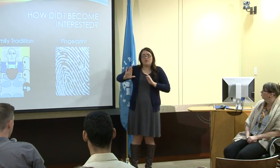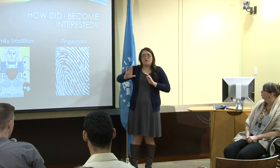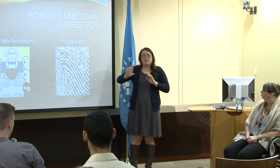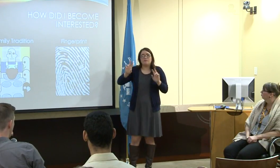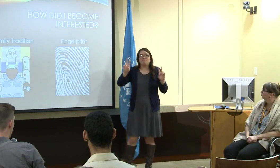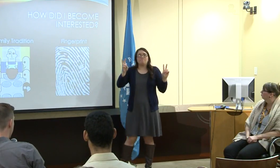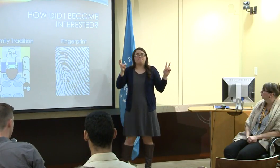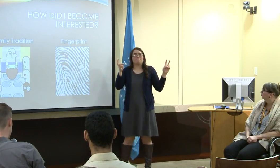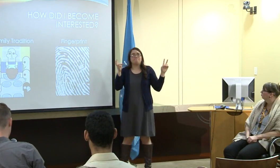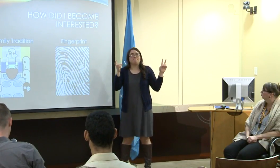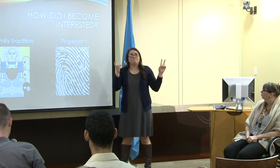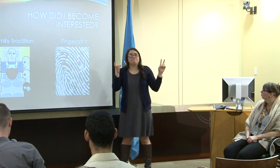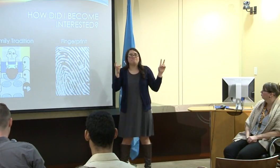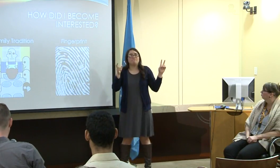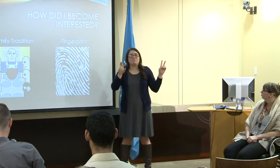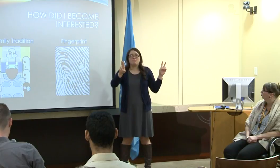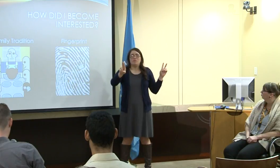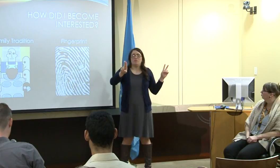but then there's one that's excluded.